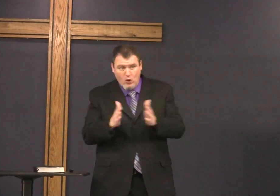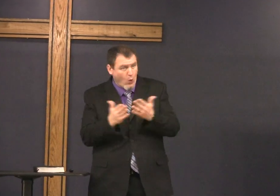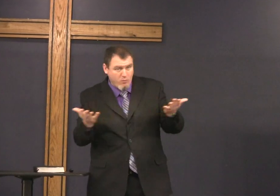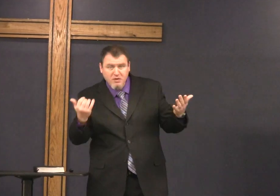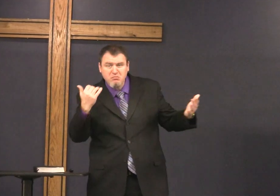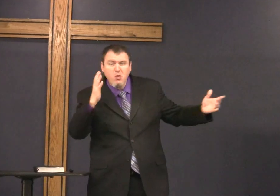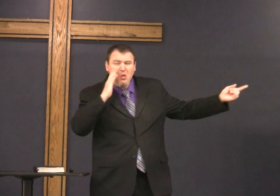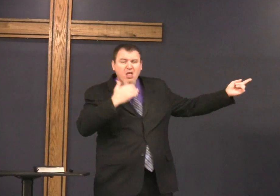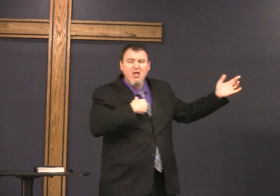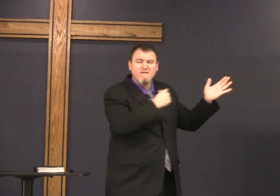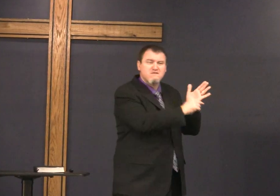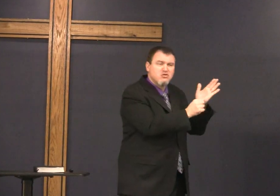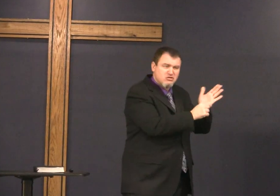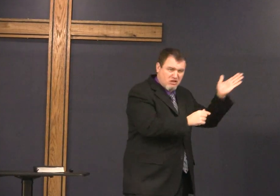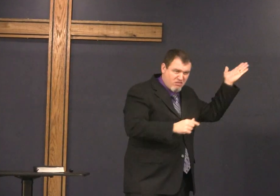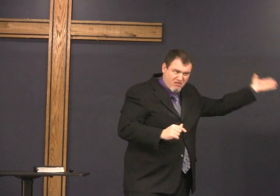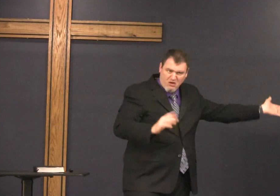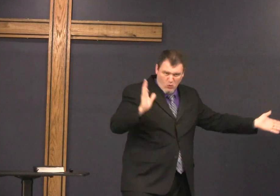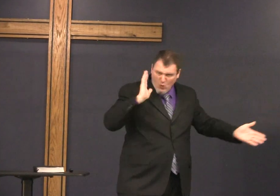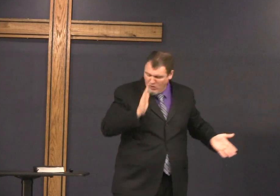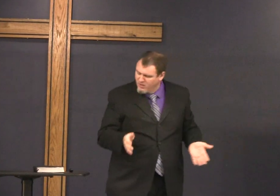you have your Bibles good and open there to Luke chapter 2.